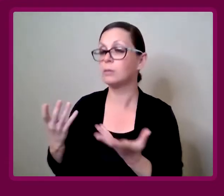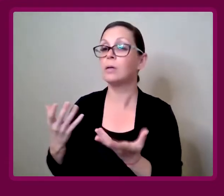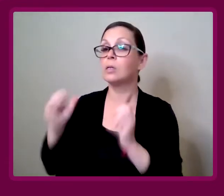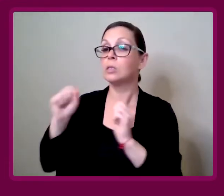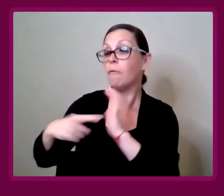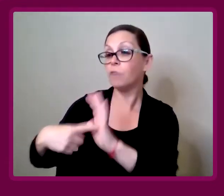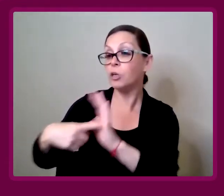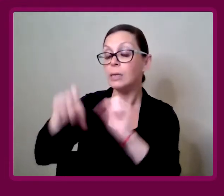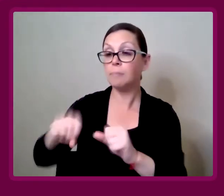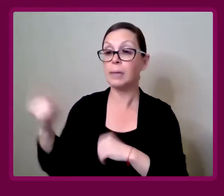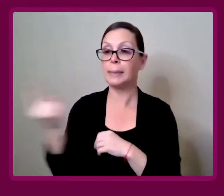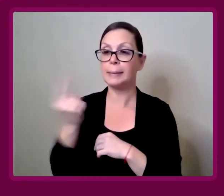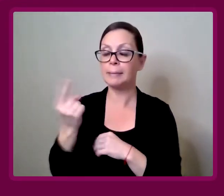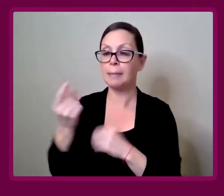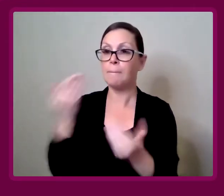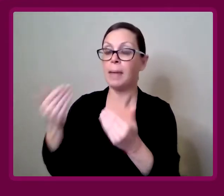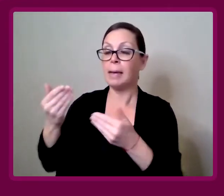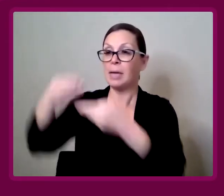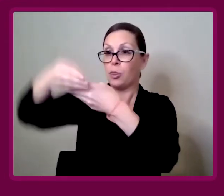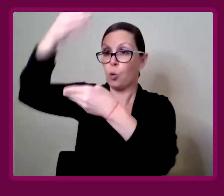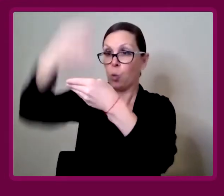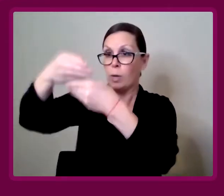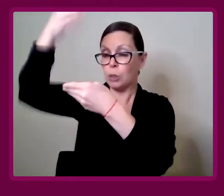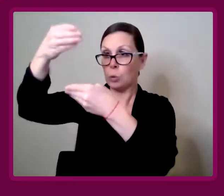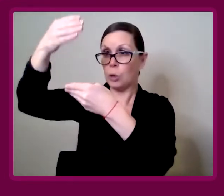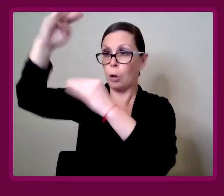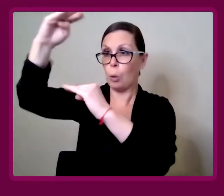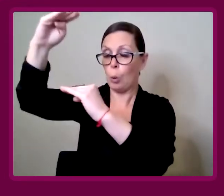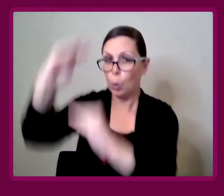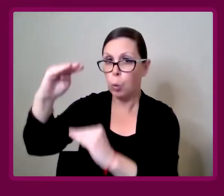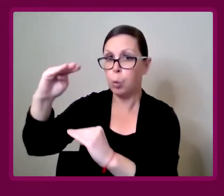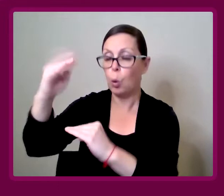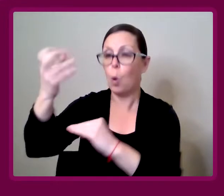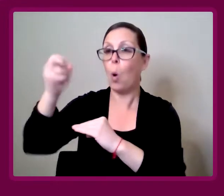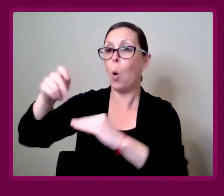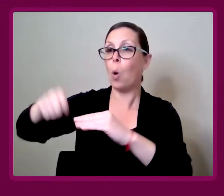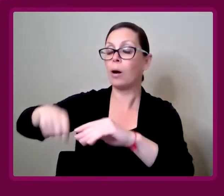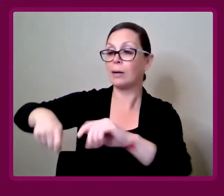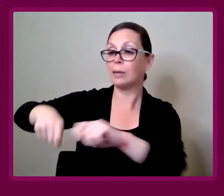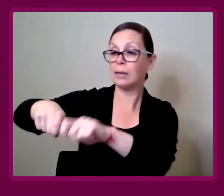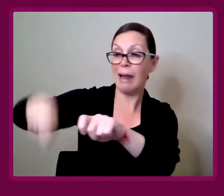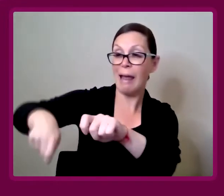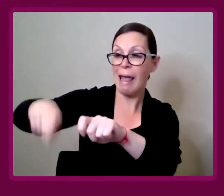It could be something such as having slightly lower windows, or the fact that the handle is at a lower height.